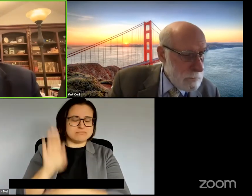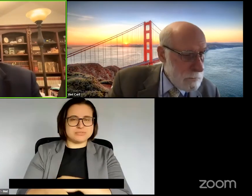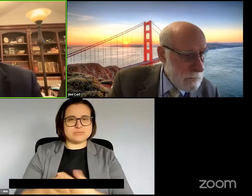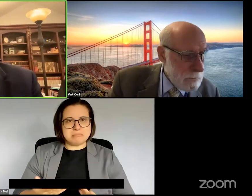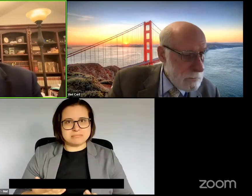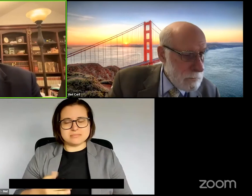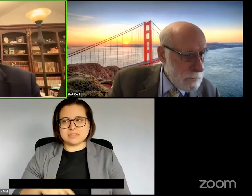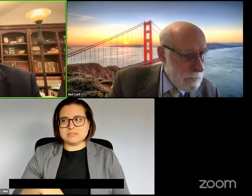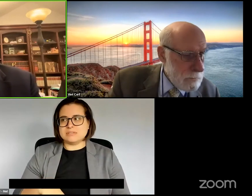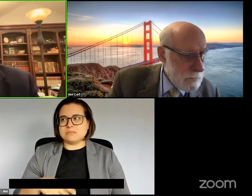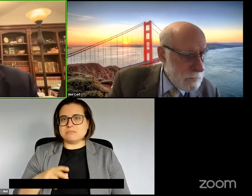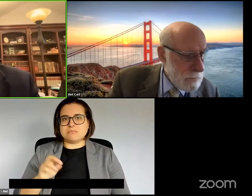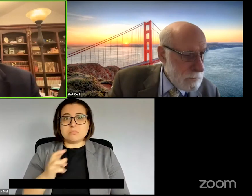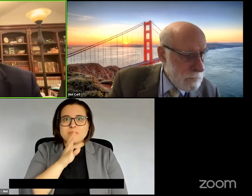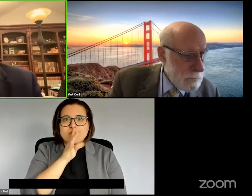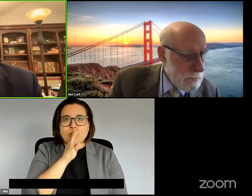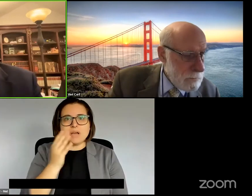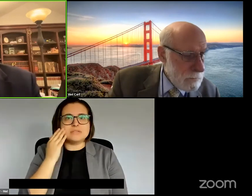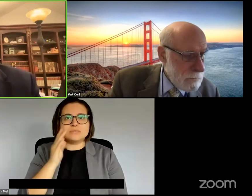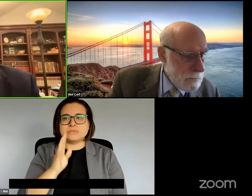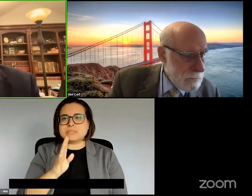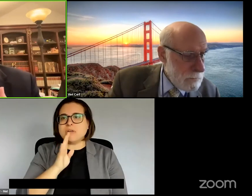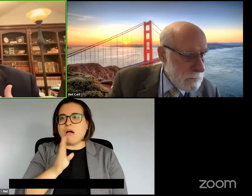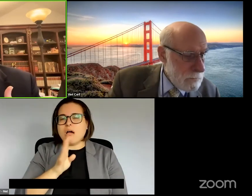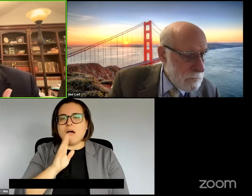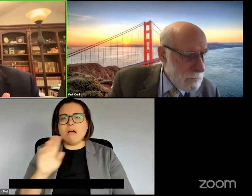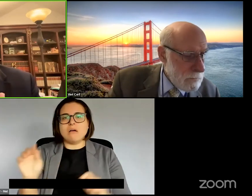not just voice where you're talking at the computer but actually having a conversation